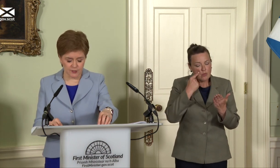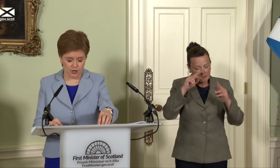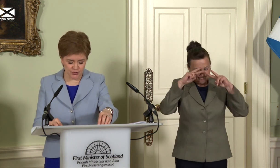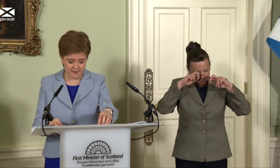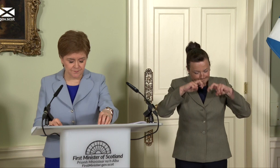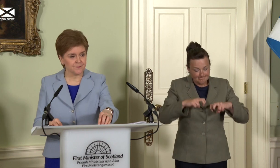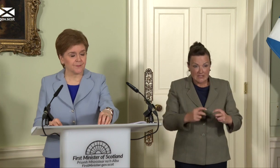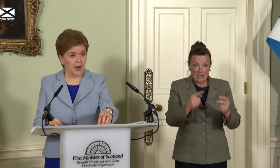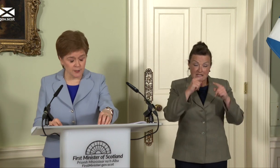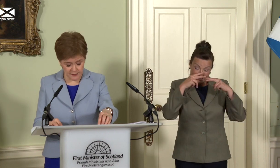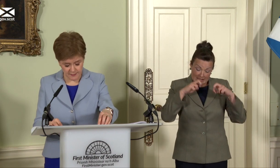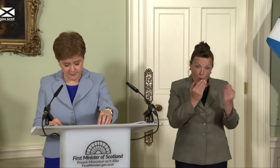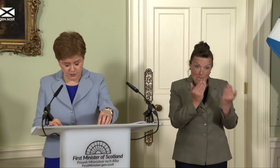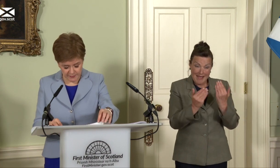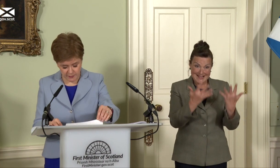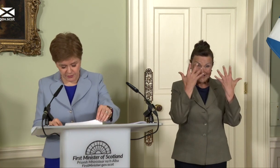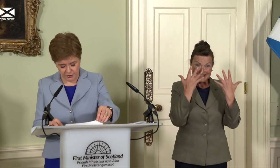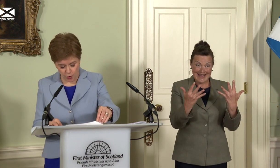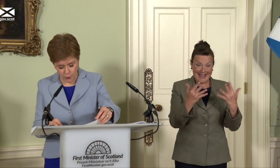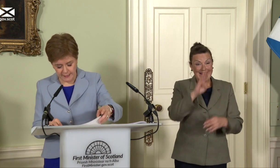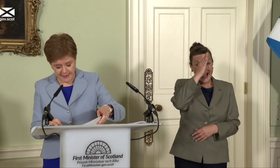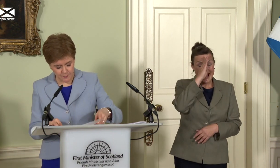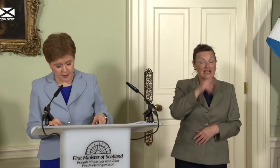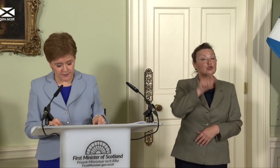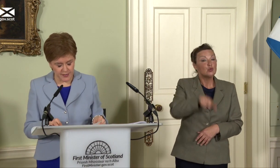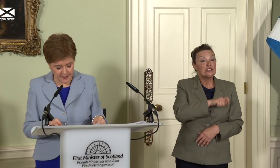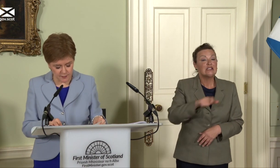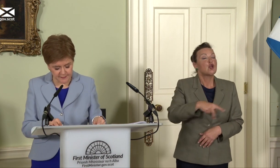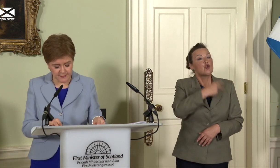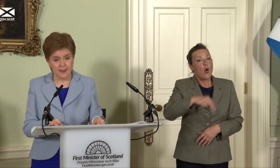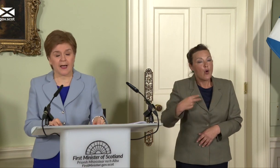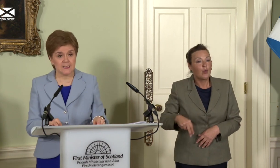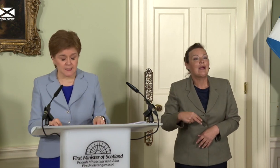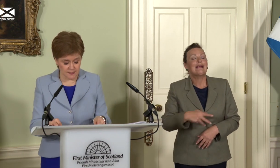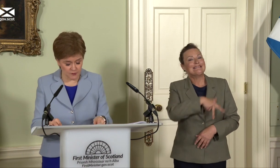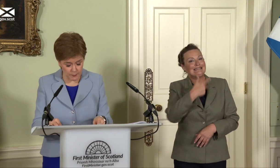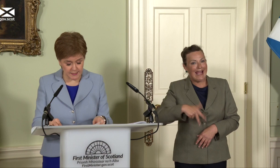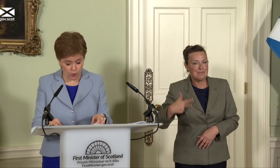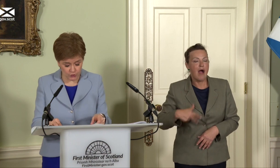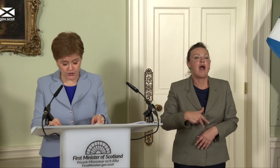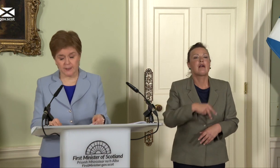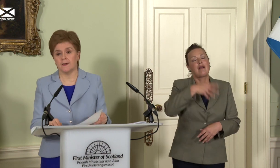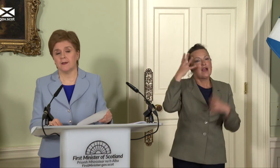countries - Ireland, Switzerland, Norway, Denmark, the Netherlands, Iceland, Sweden, Austria,